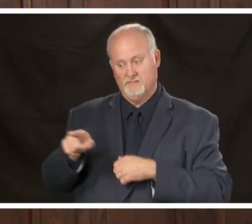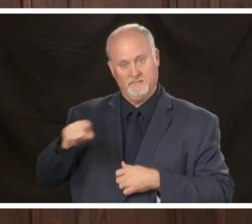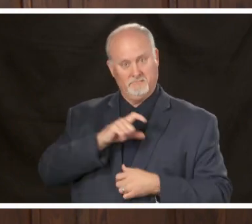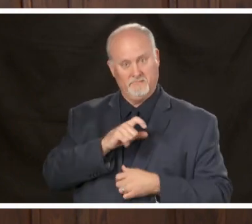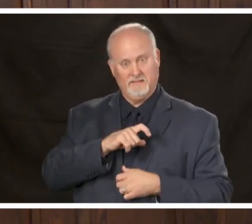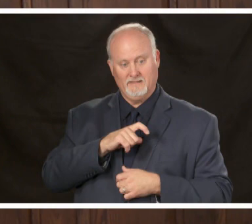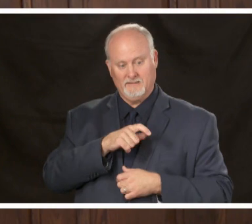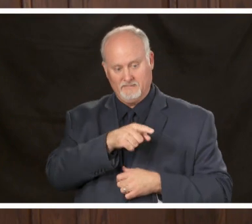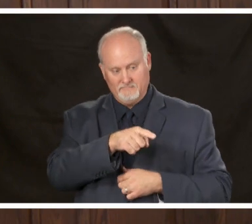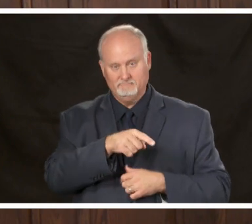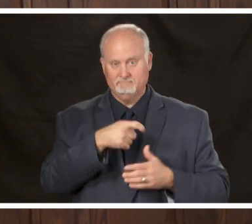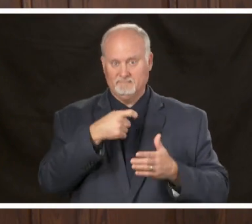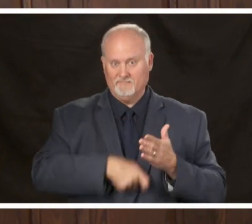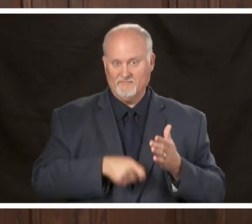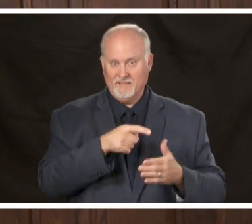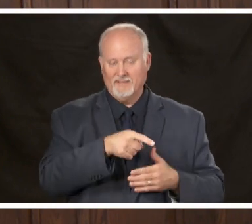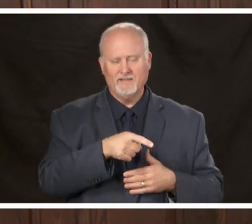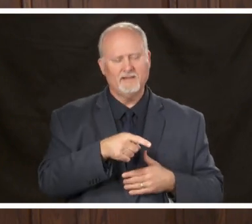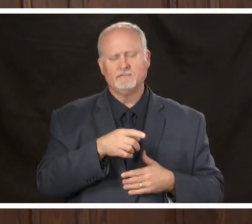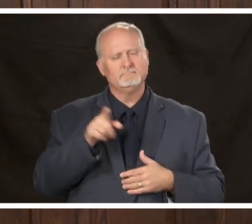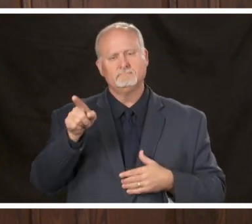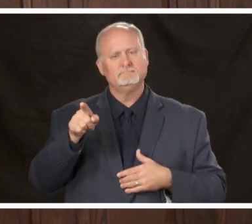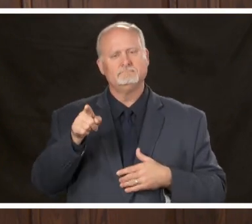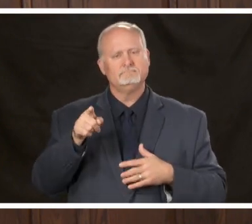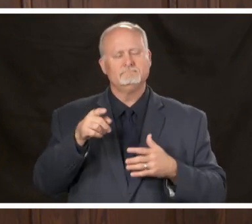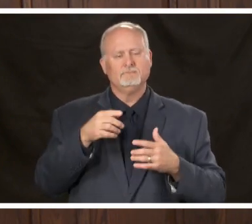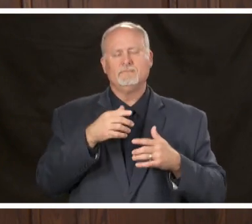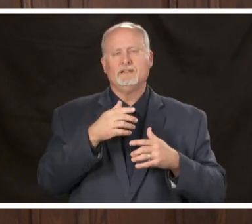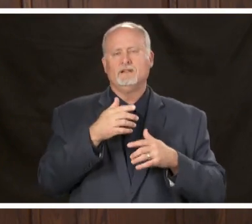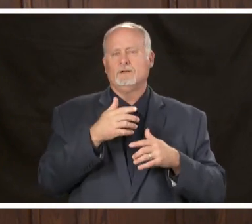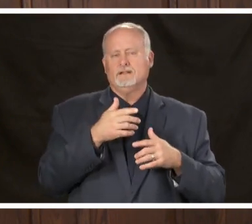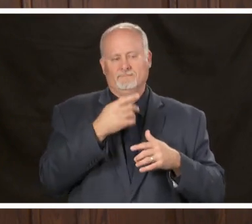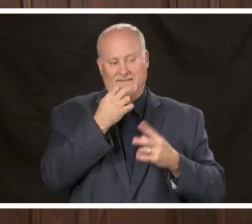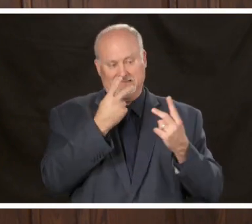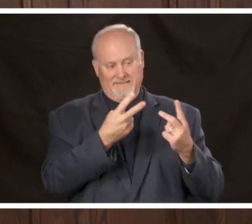they've been very consistent to use this as a way to educate people and not to